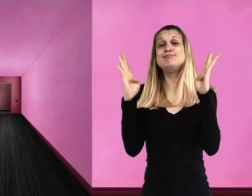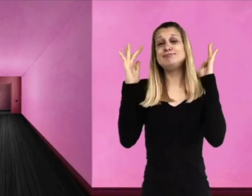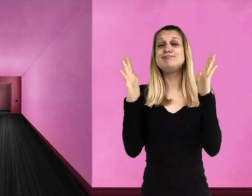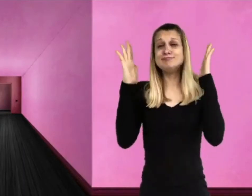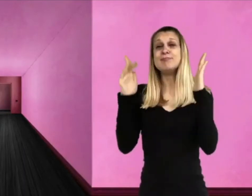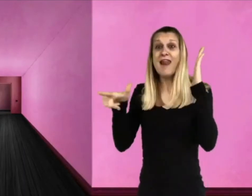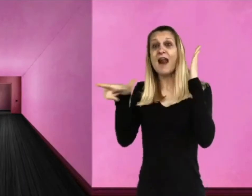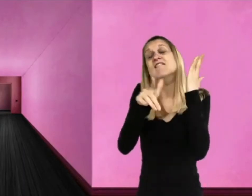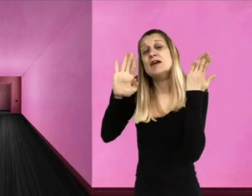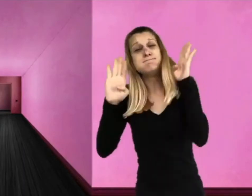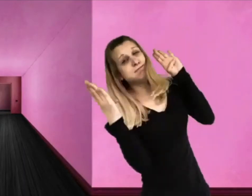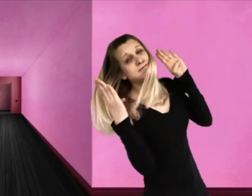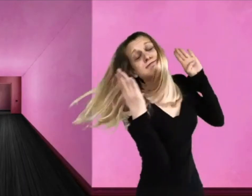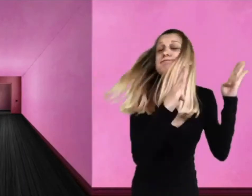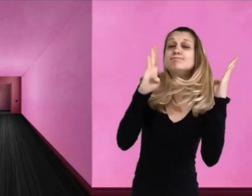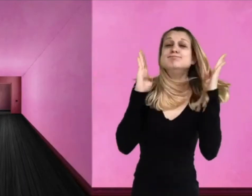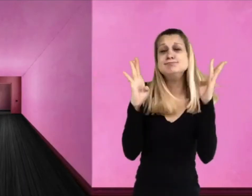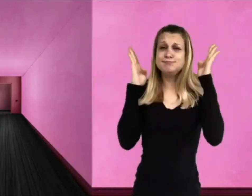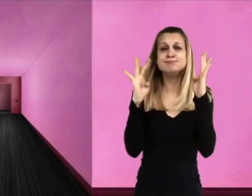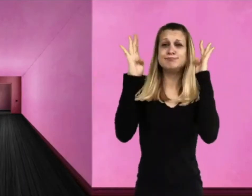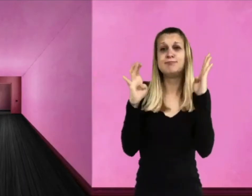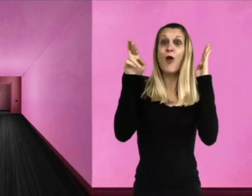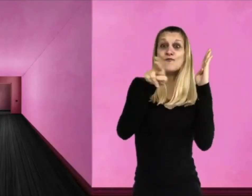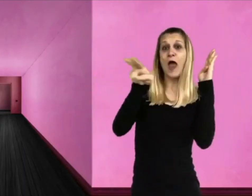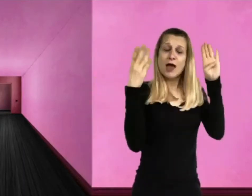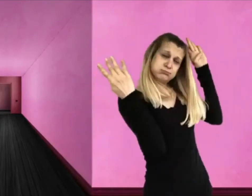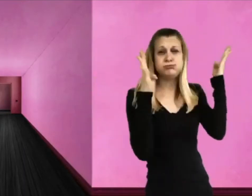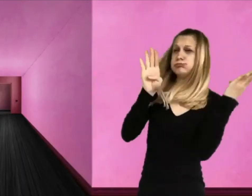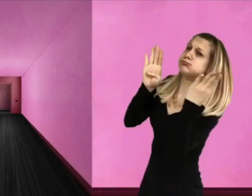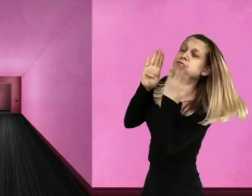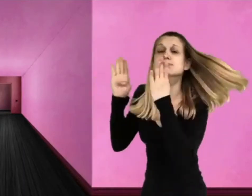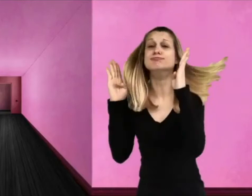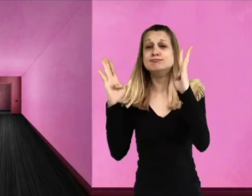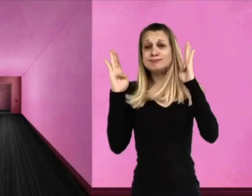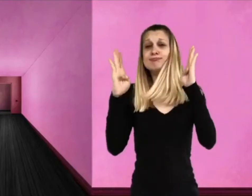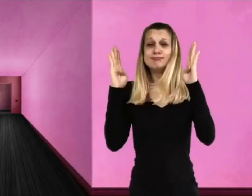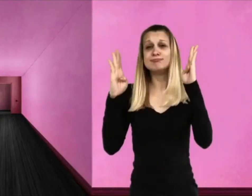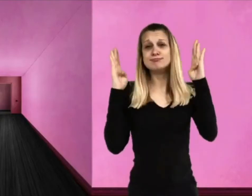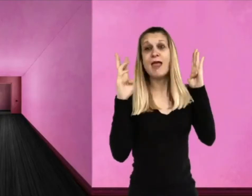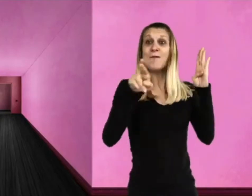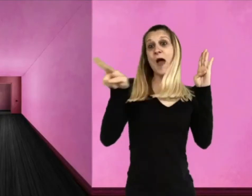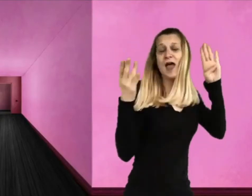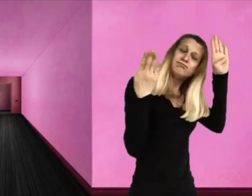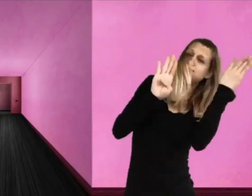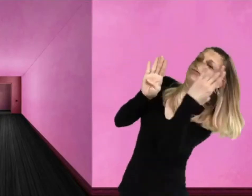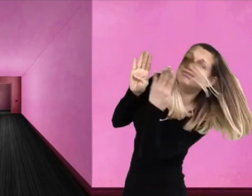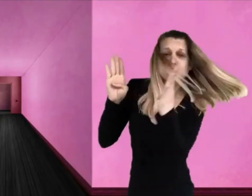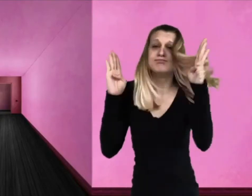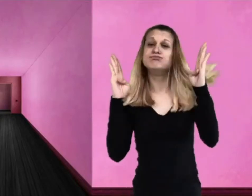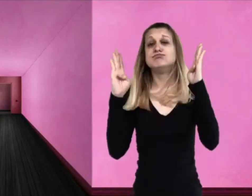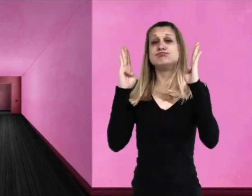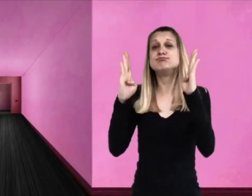Then left. Then right.